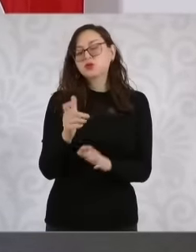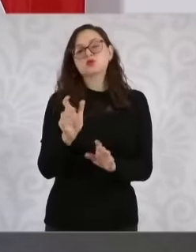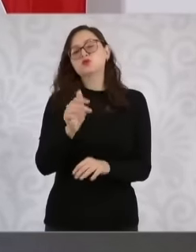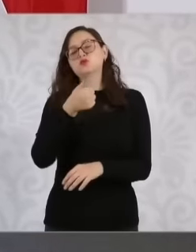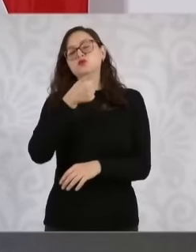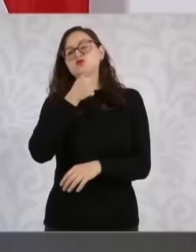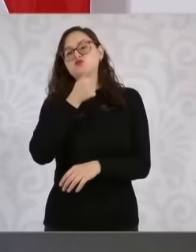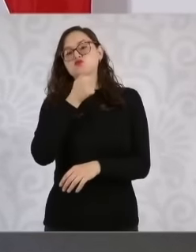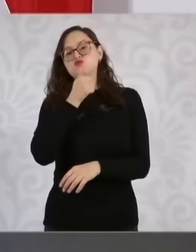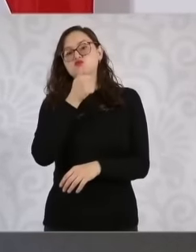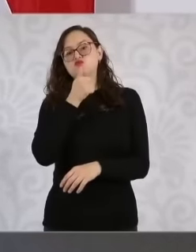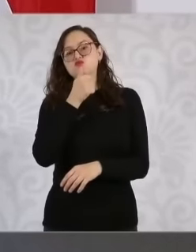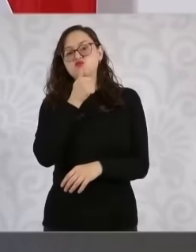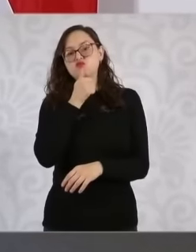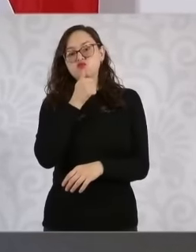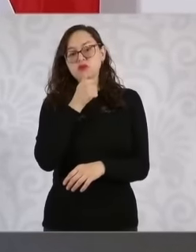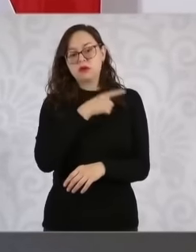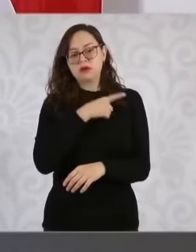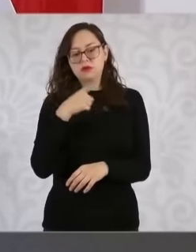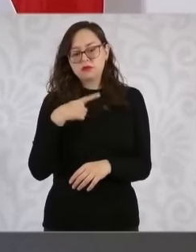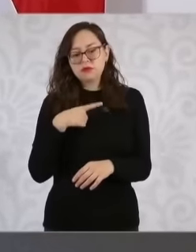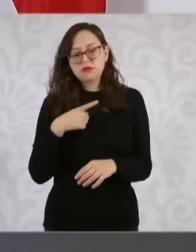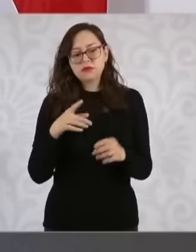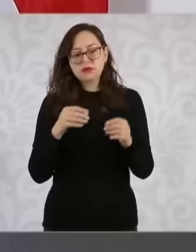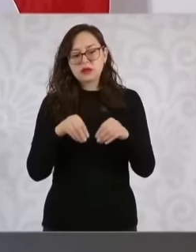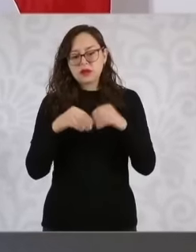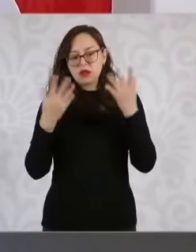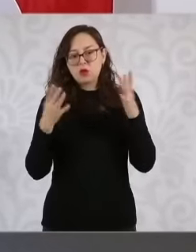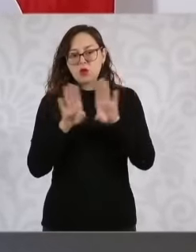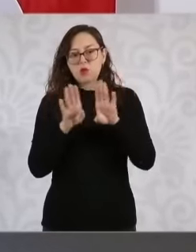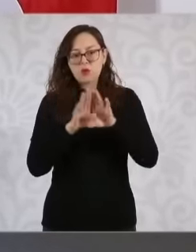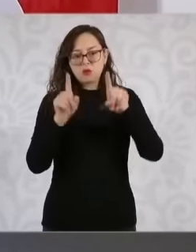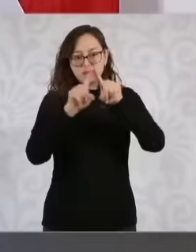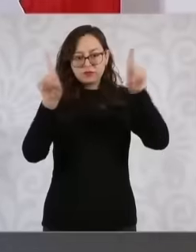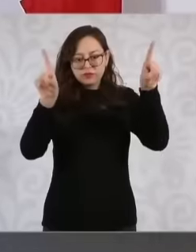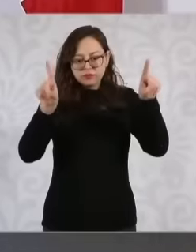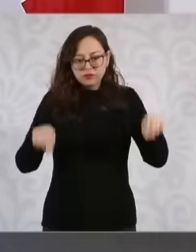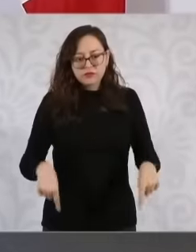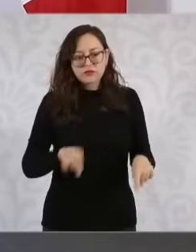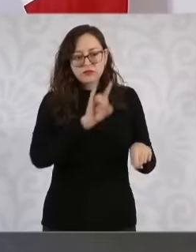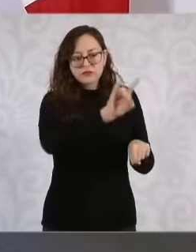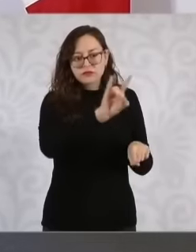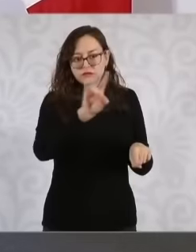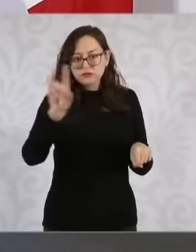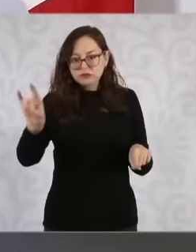example, what the ballots are going to be like. How are you going to vote if a list of